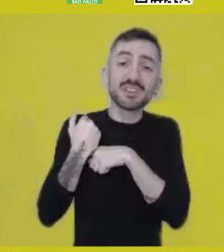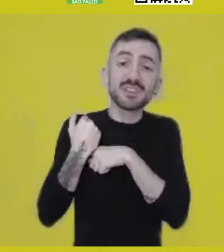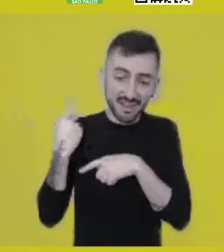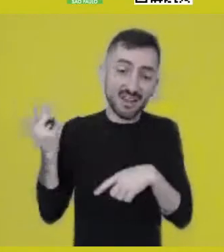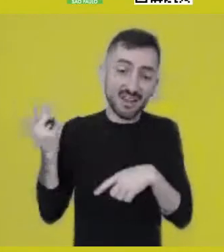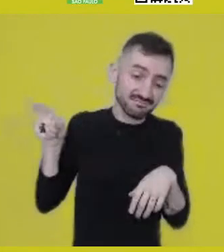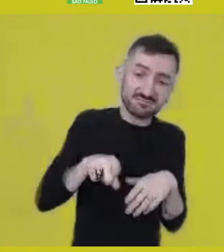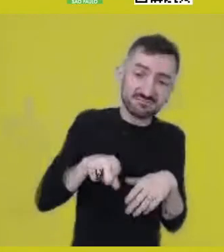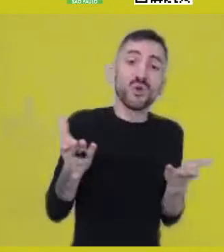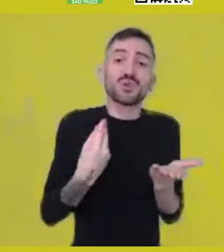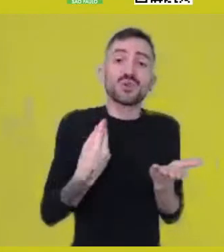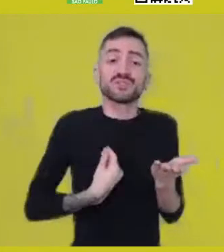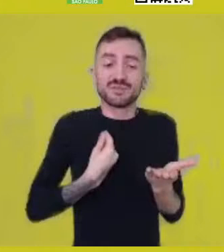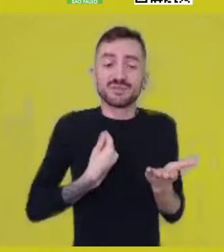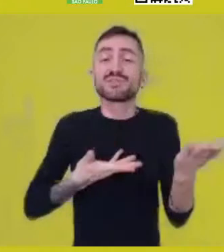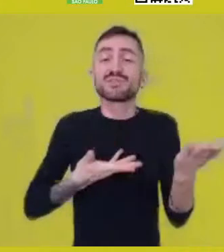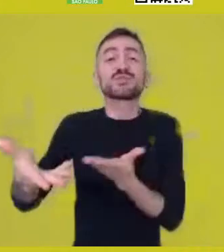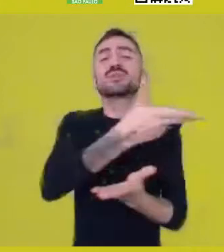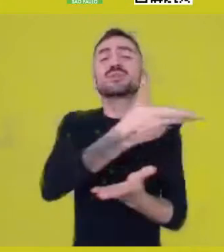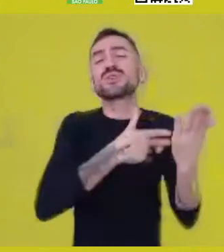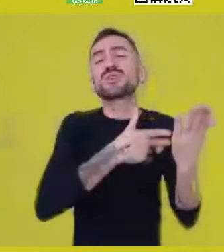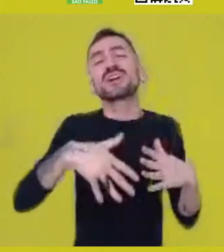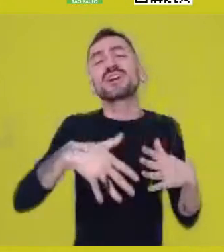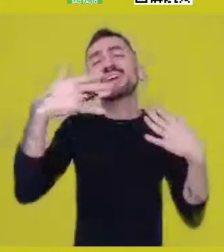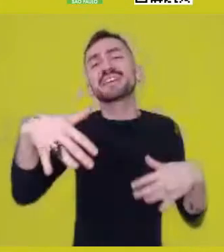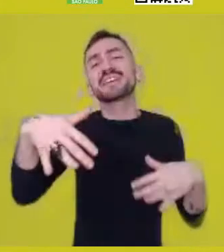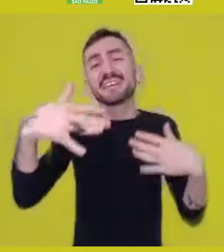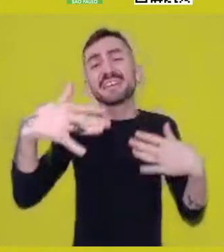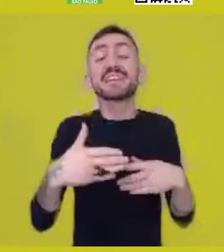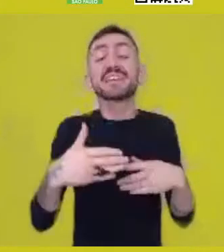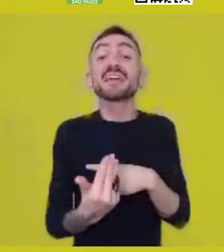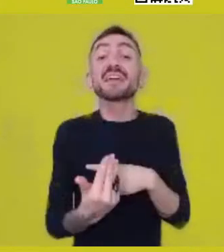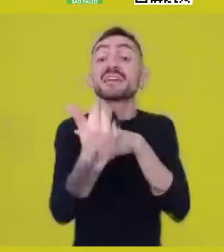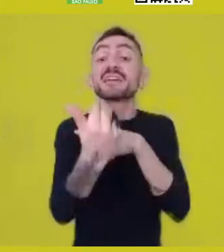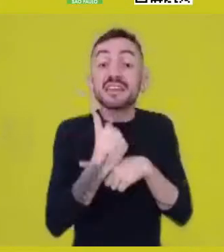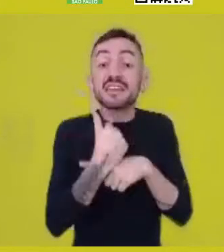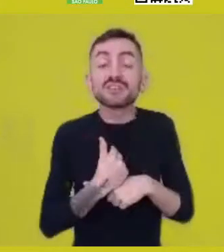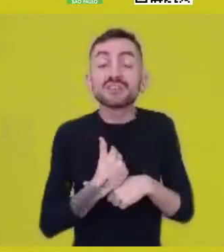which enables us to roam through other worlds,